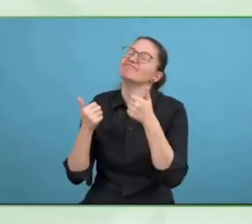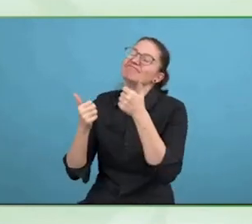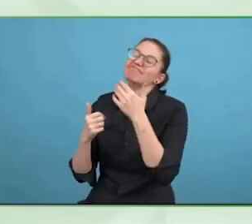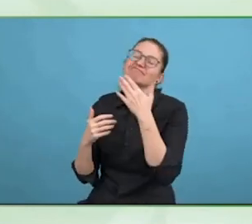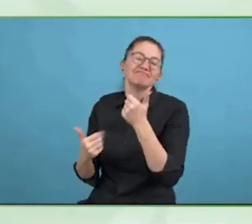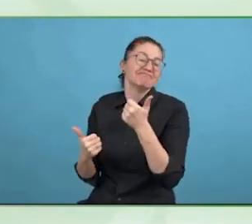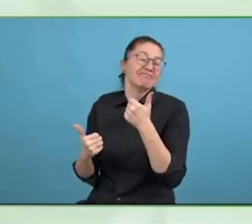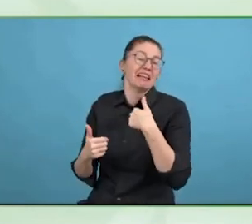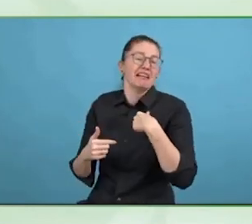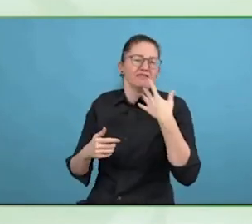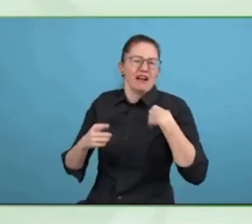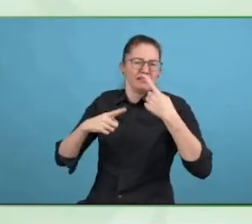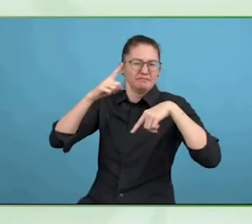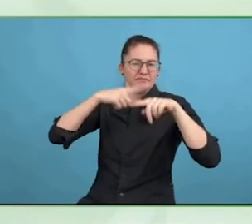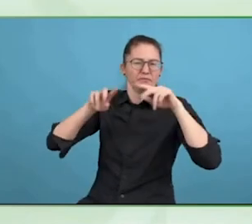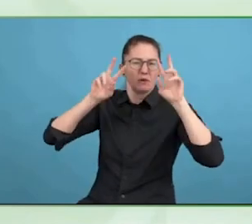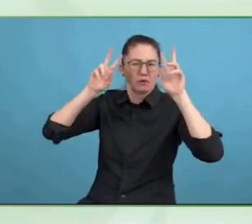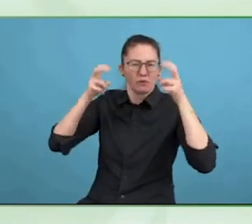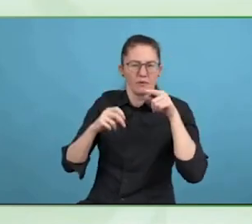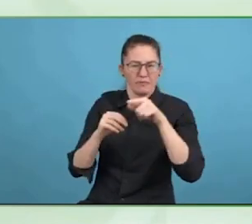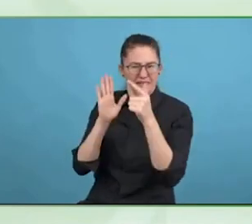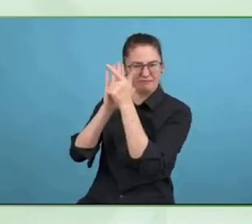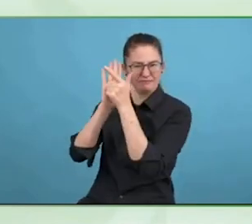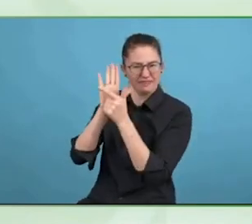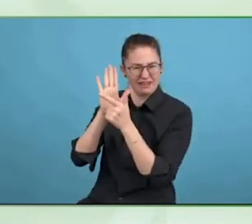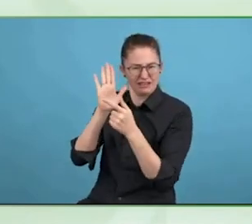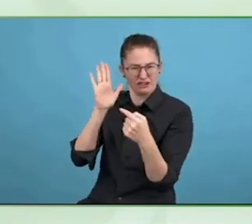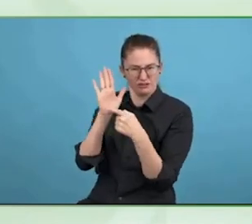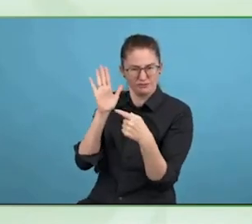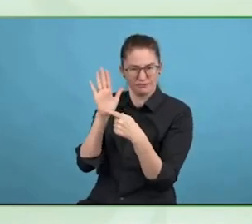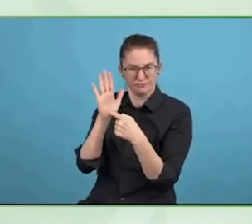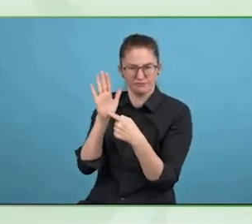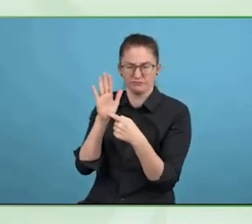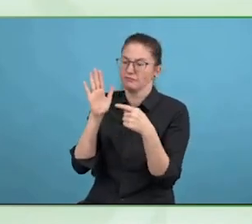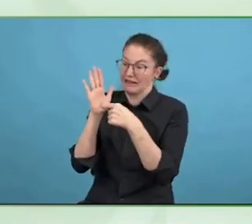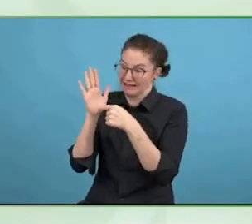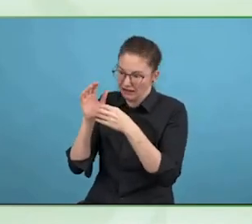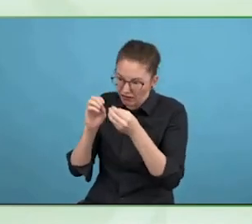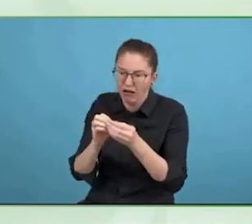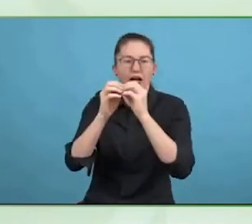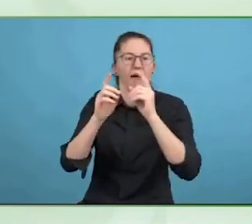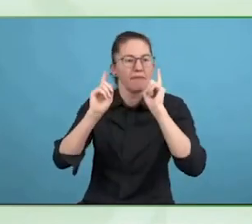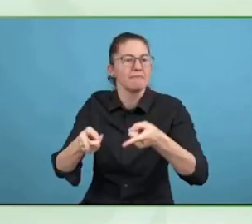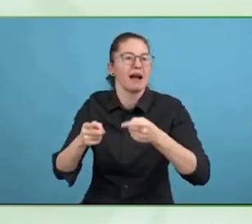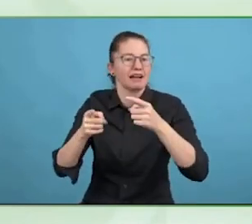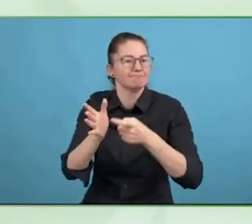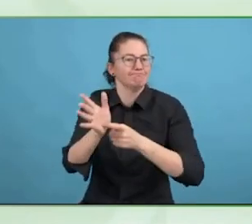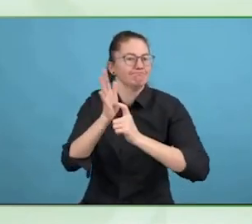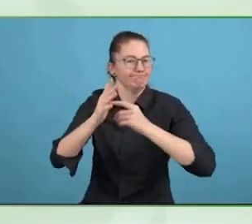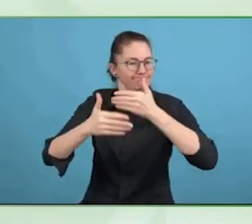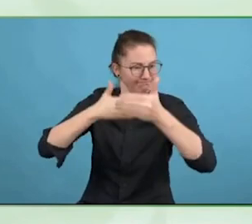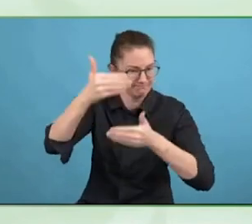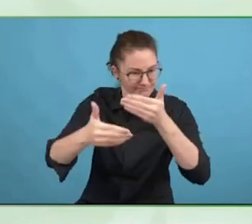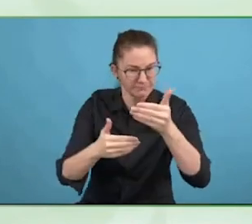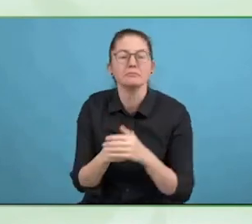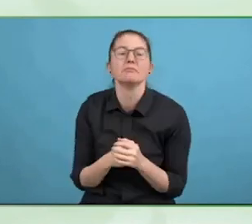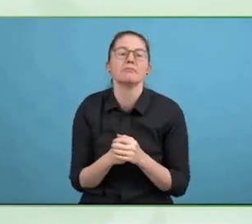On that note, for our MM OC, international audience, it stands